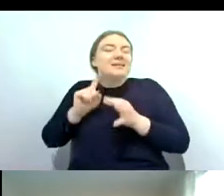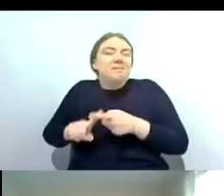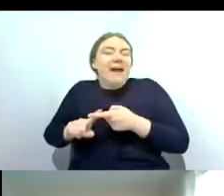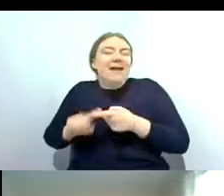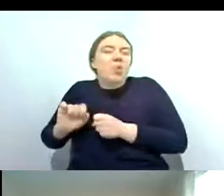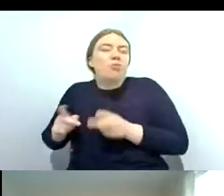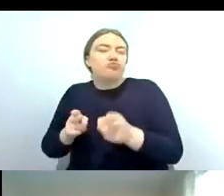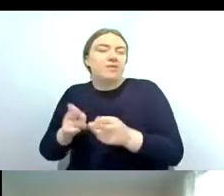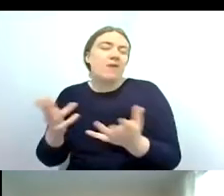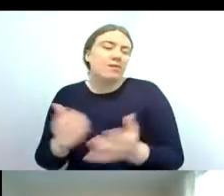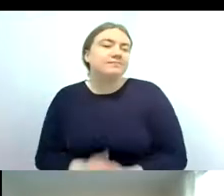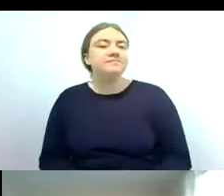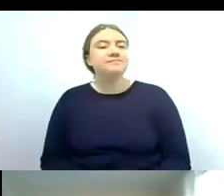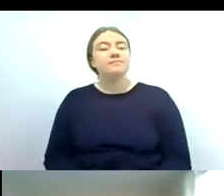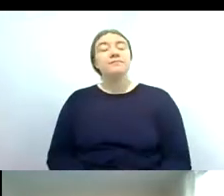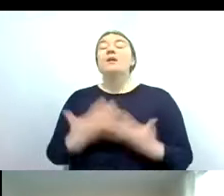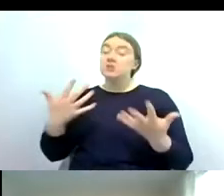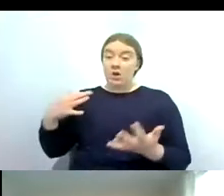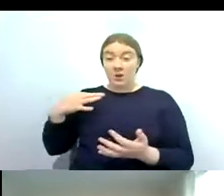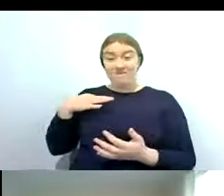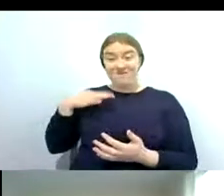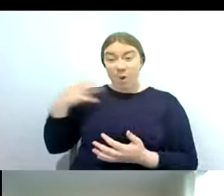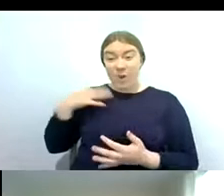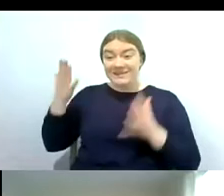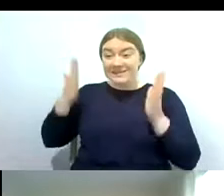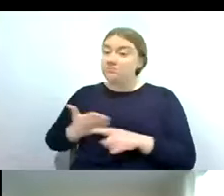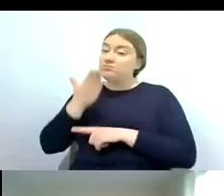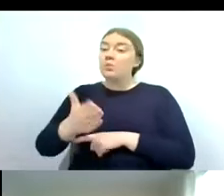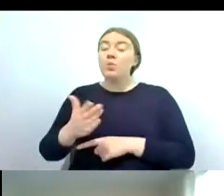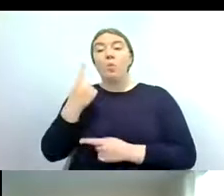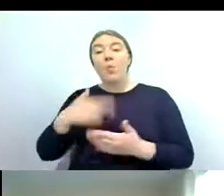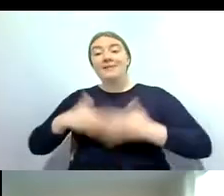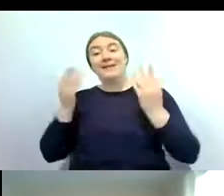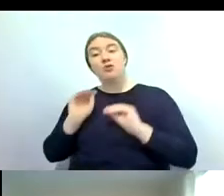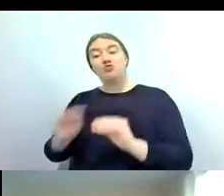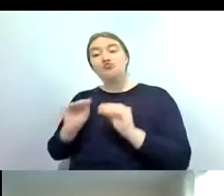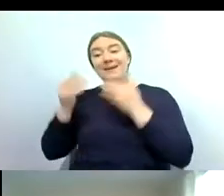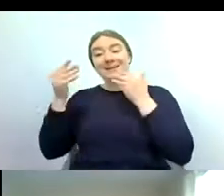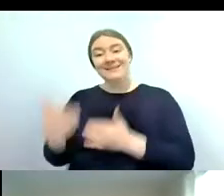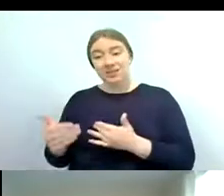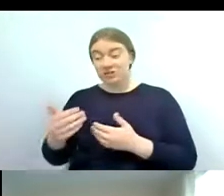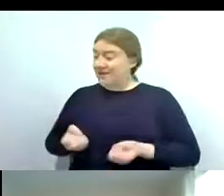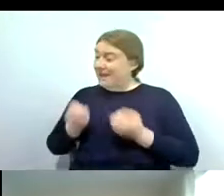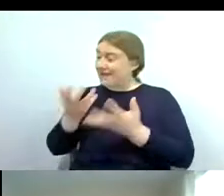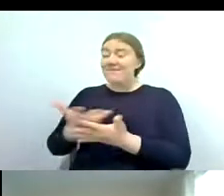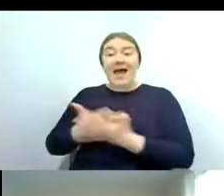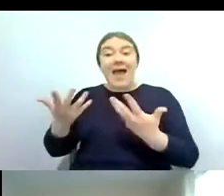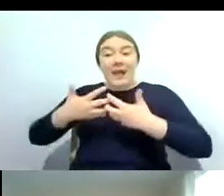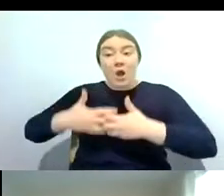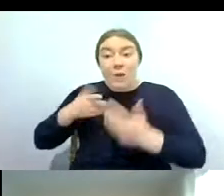so volunteers are asked to attend a one train one day training session and then they're given all the kit they need to go away and sample independently